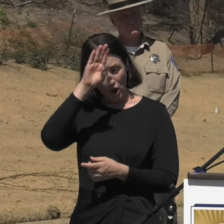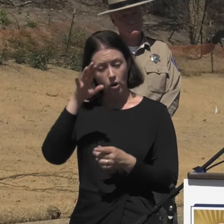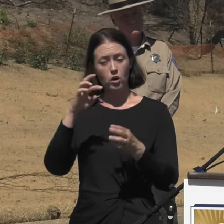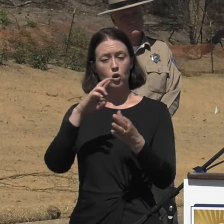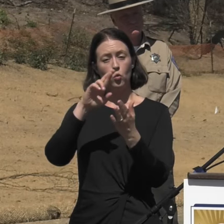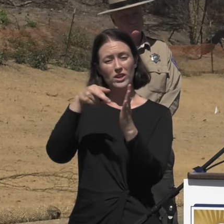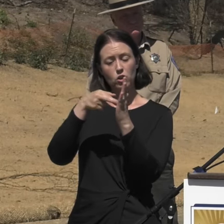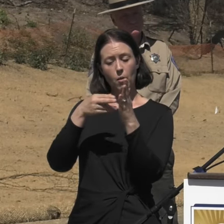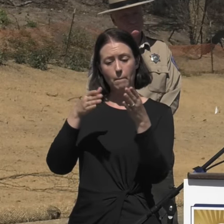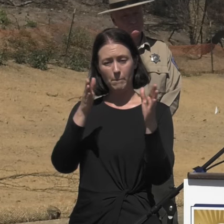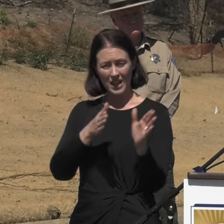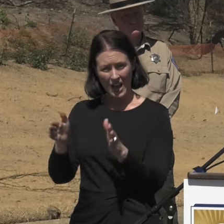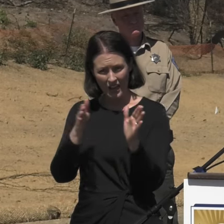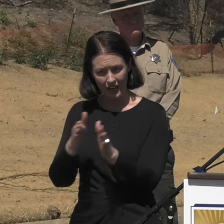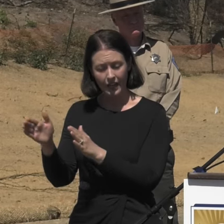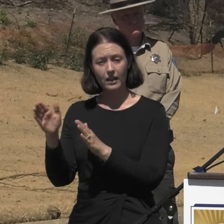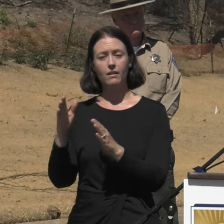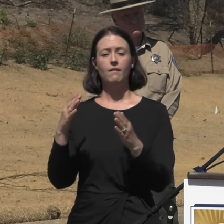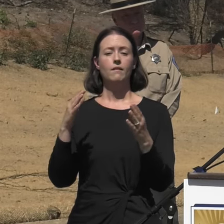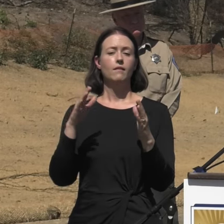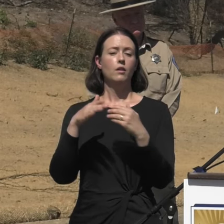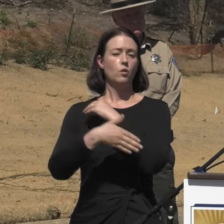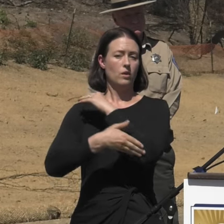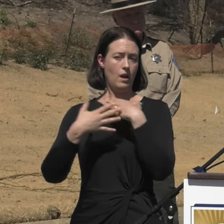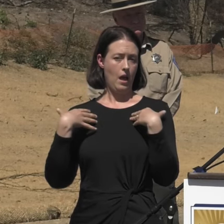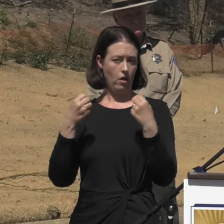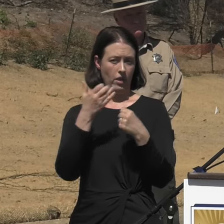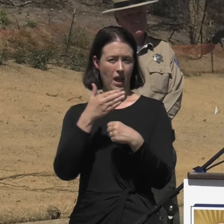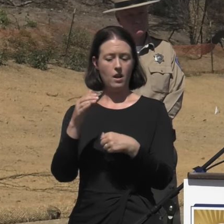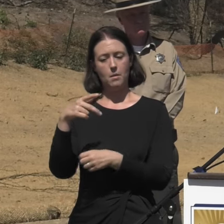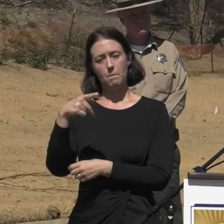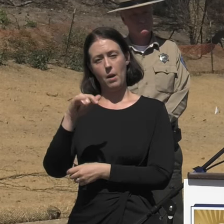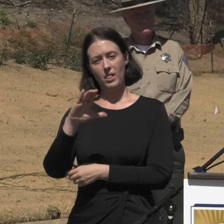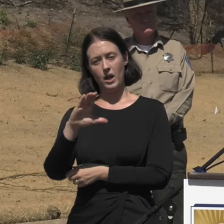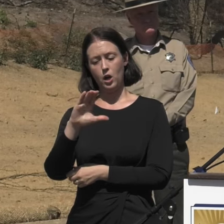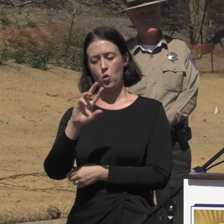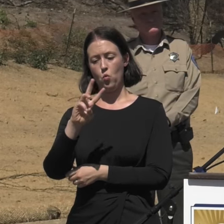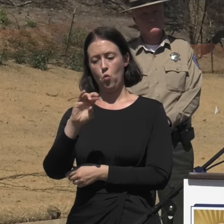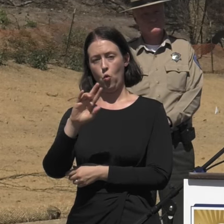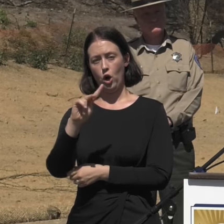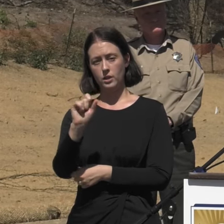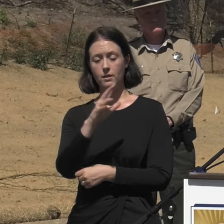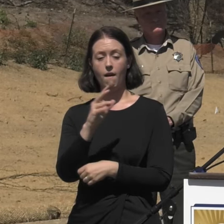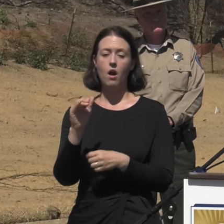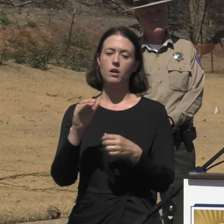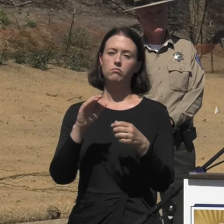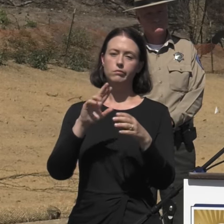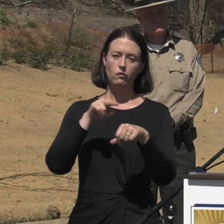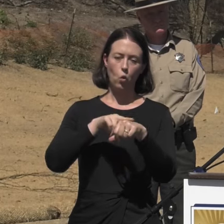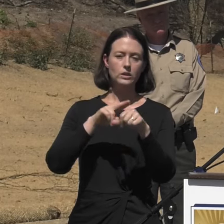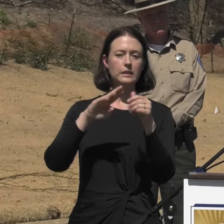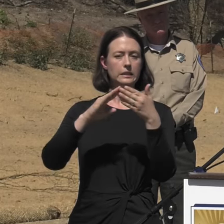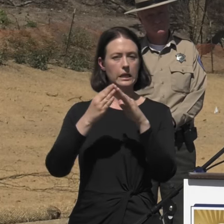Public Health, and Public Works. And of course again, the cities of Agoura Hills, Calabasas,